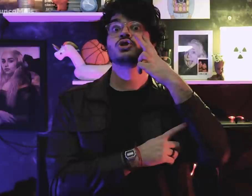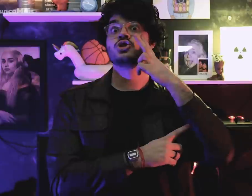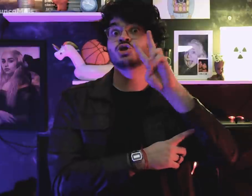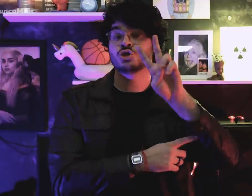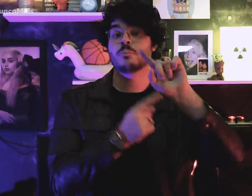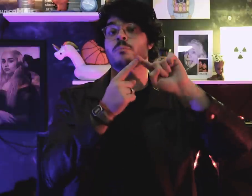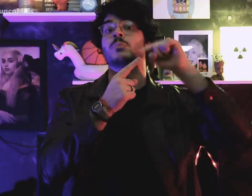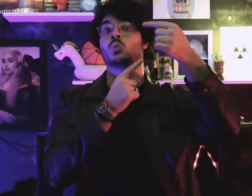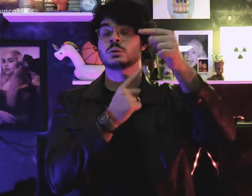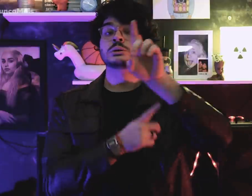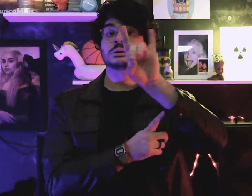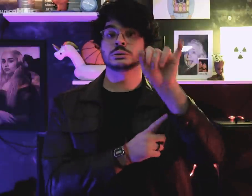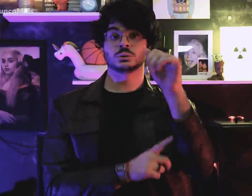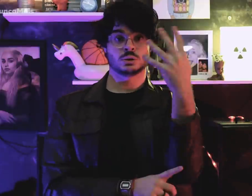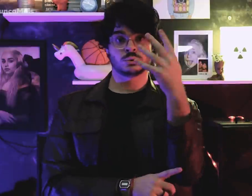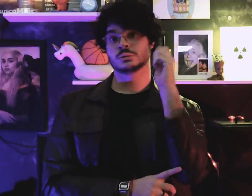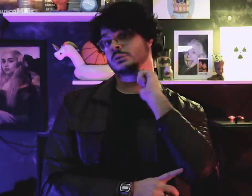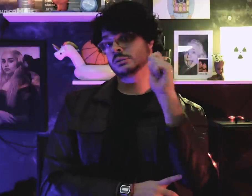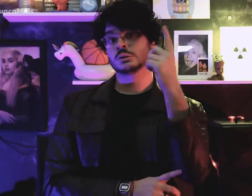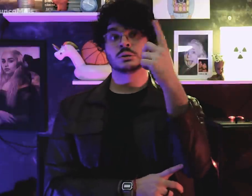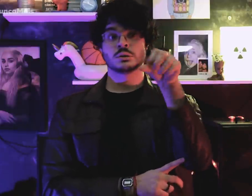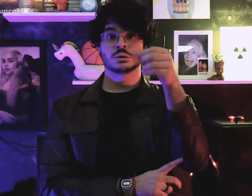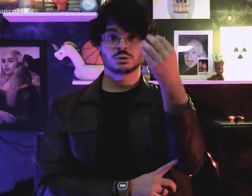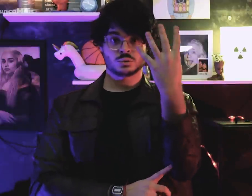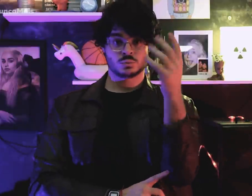02 days later, on April 4, 1964,